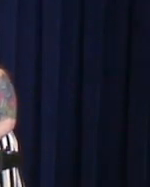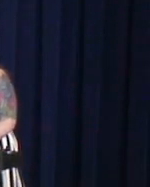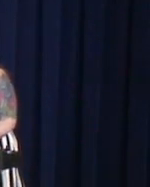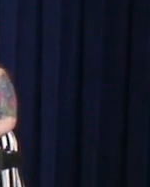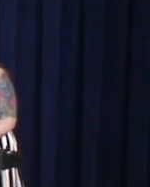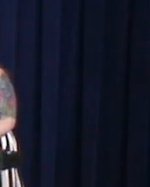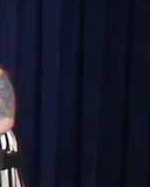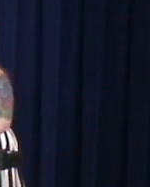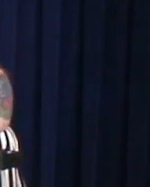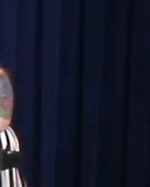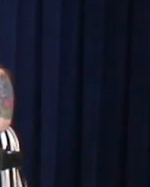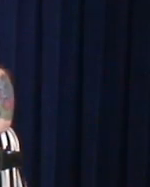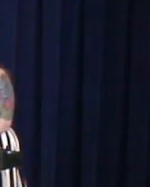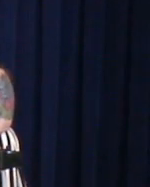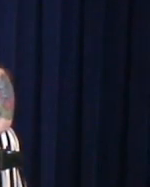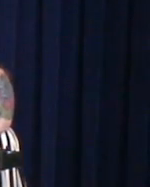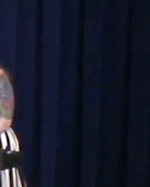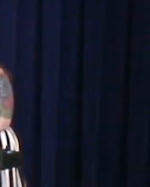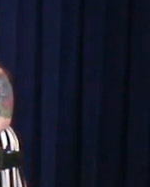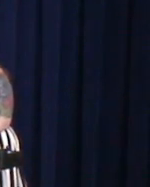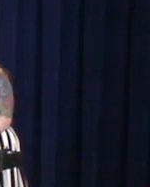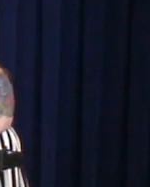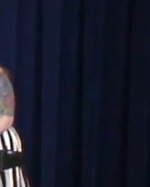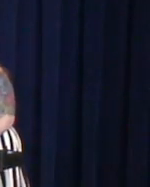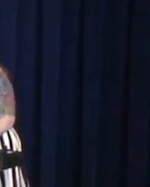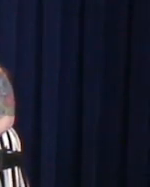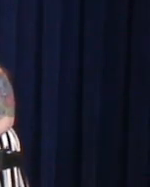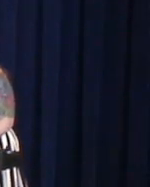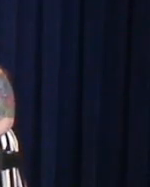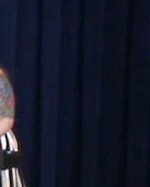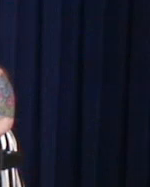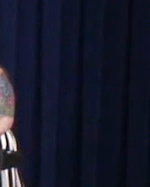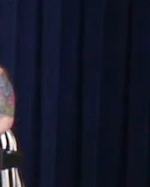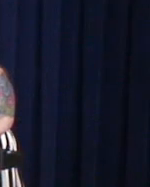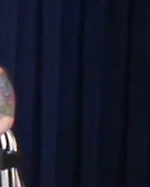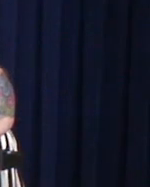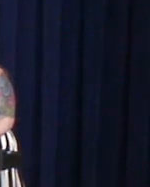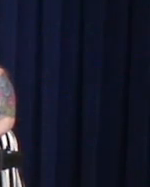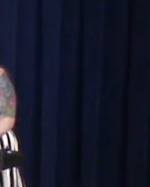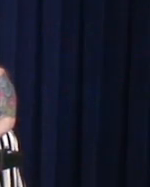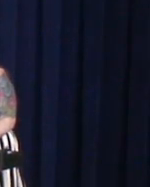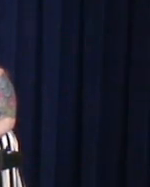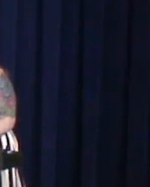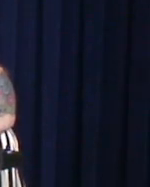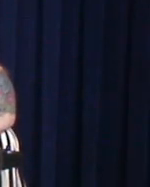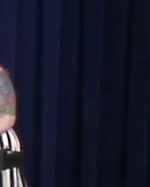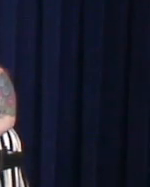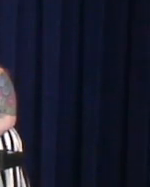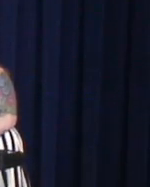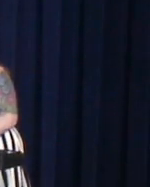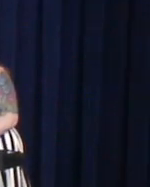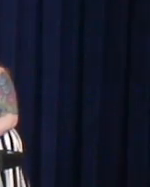I named both of her eyes "Forever" and "Please don't go."